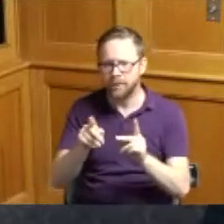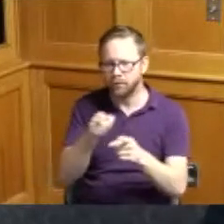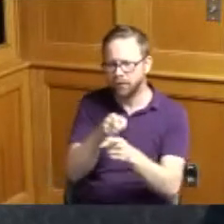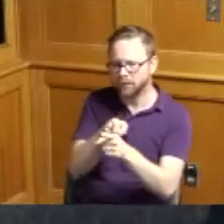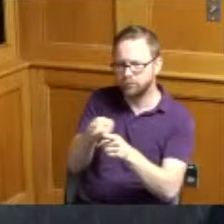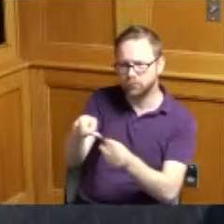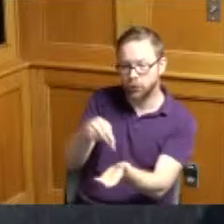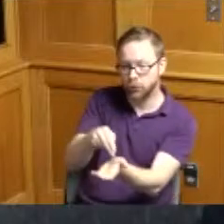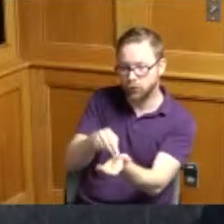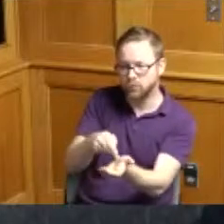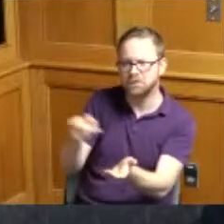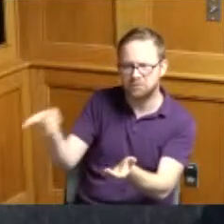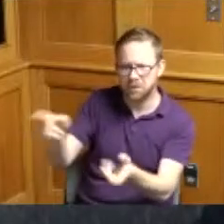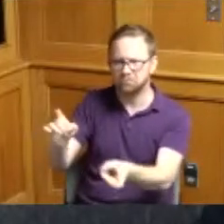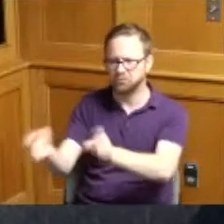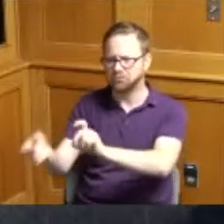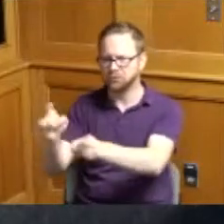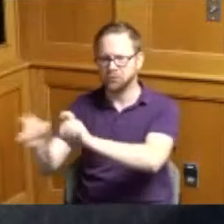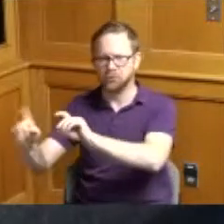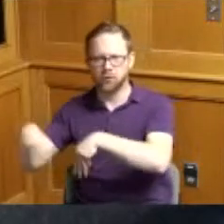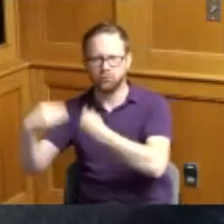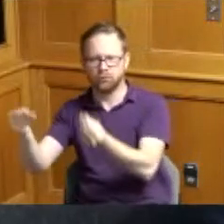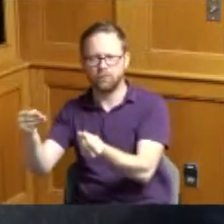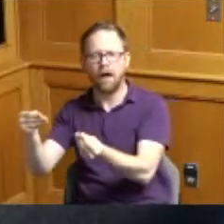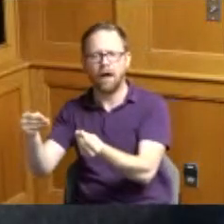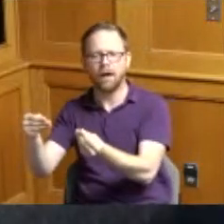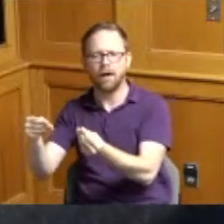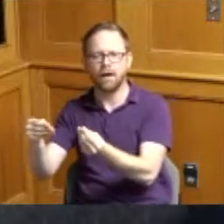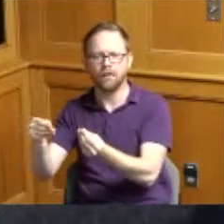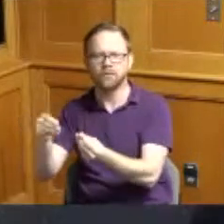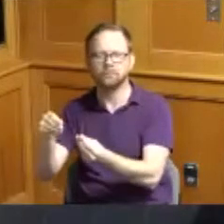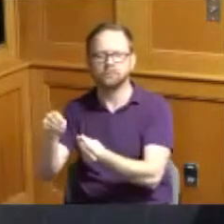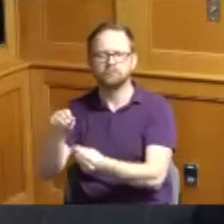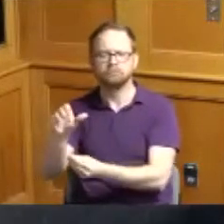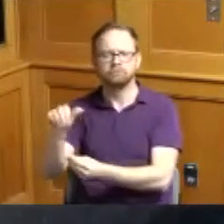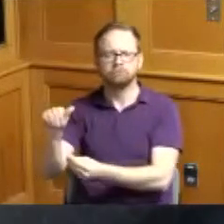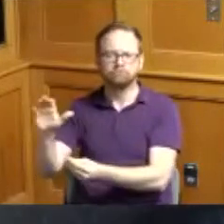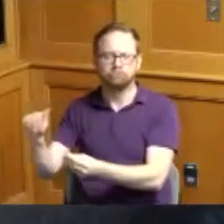the ones providing those degrees those associate degrees for those individuals and so I have always